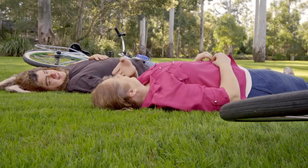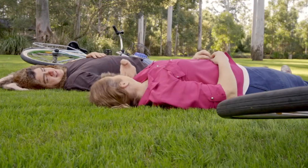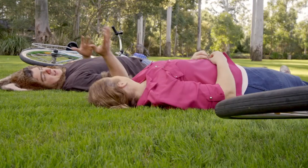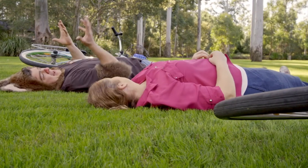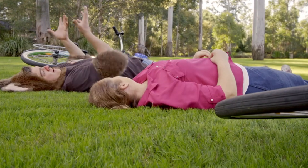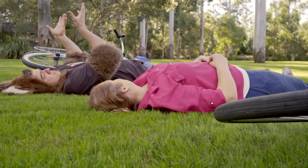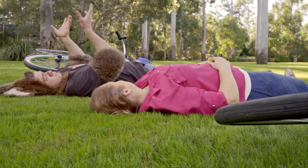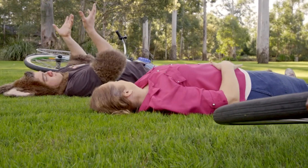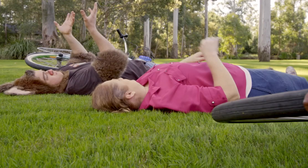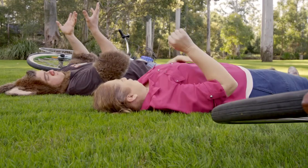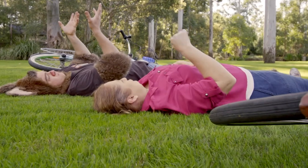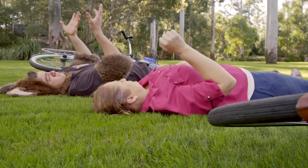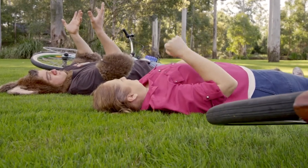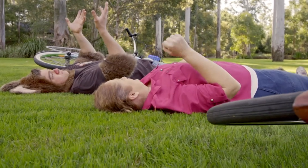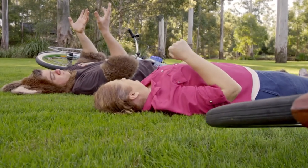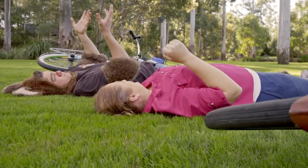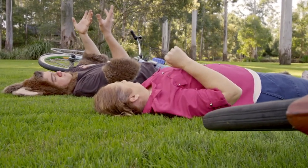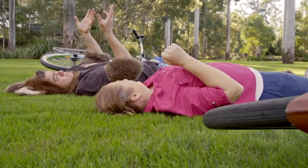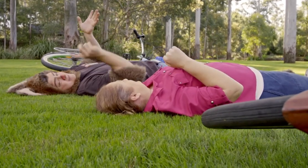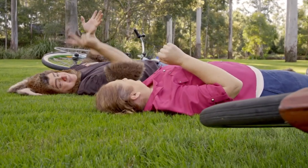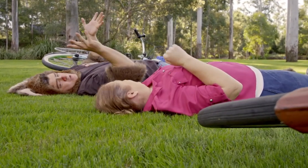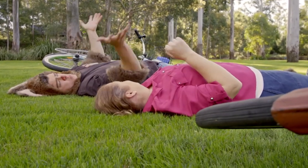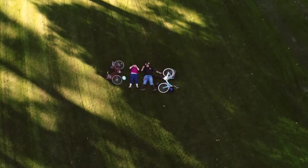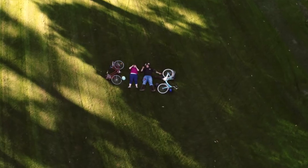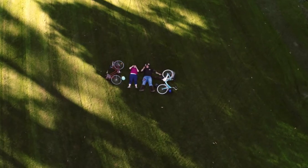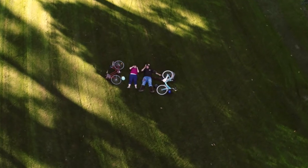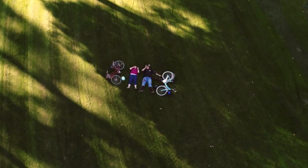Oh, look at the clouds moving in the sky. Yes!